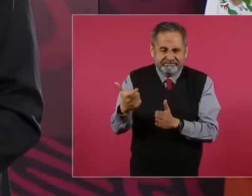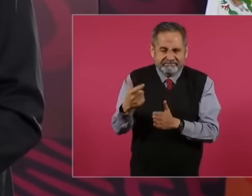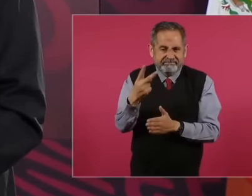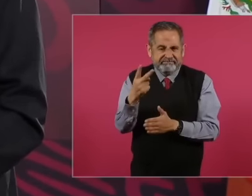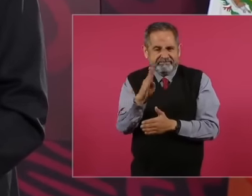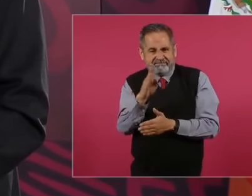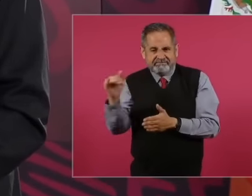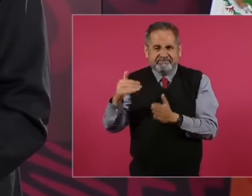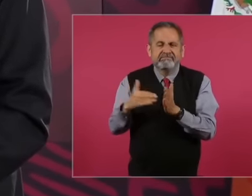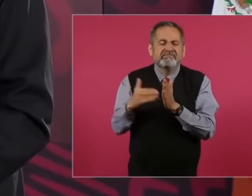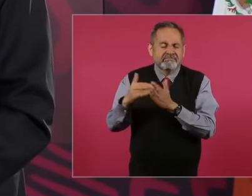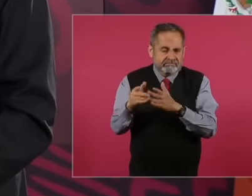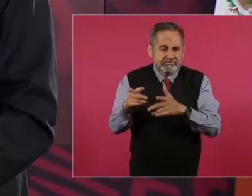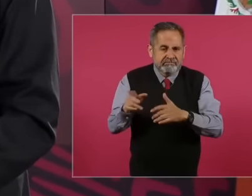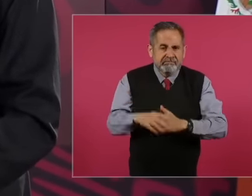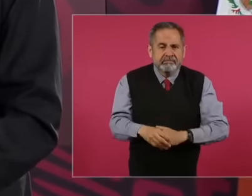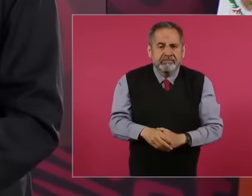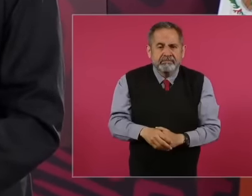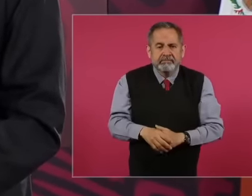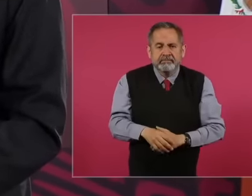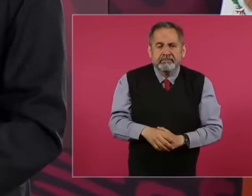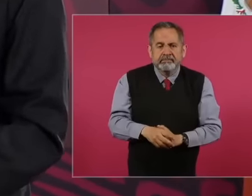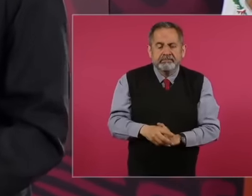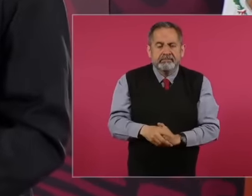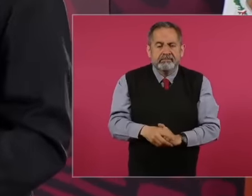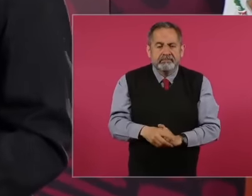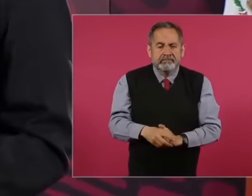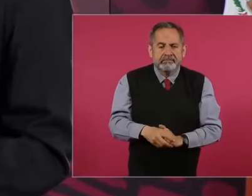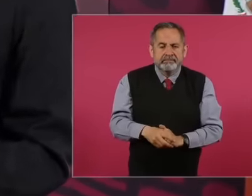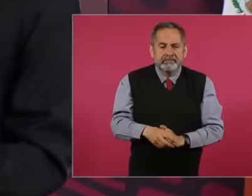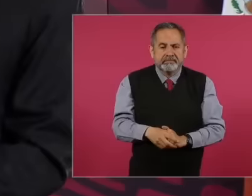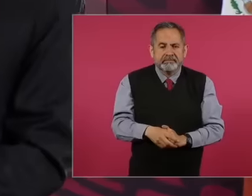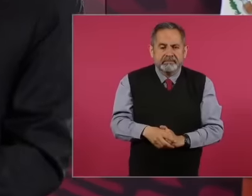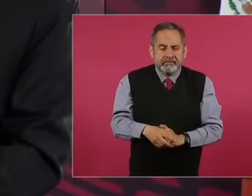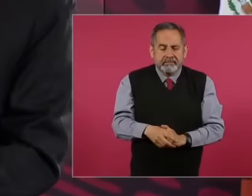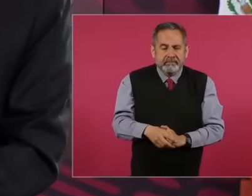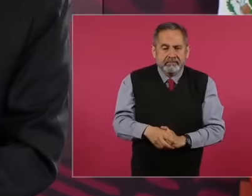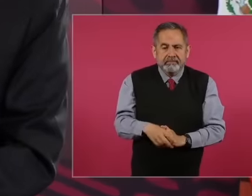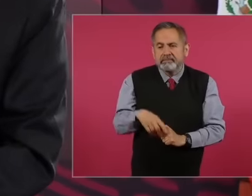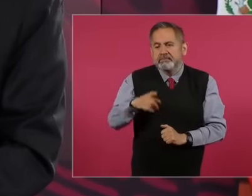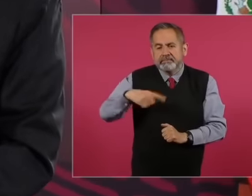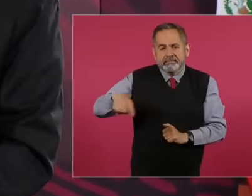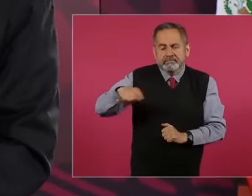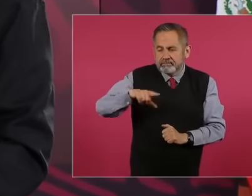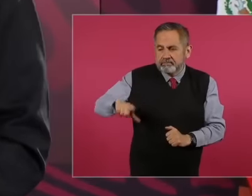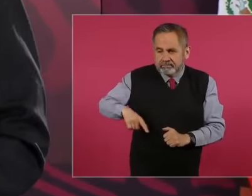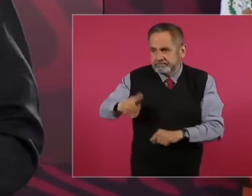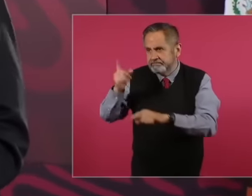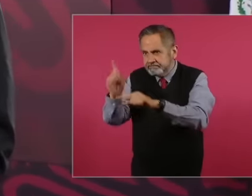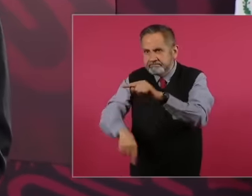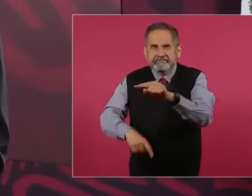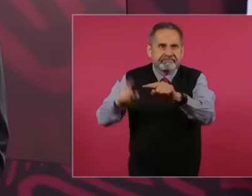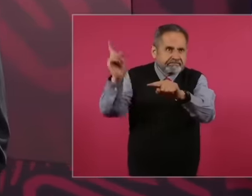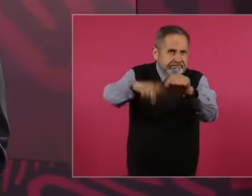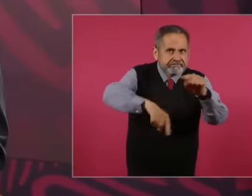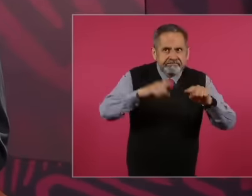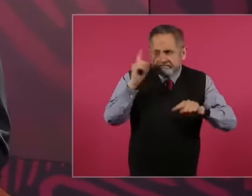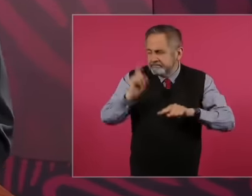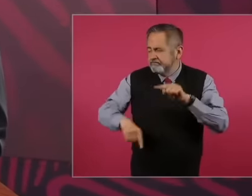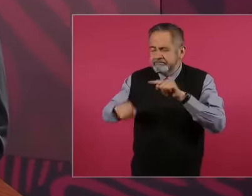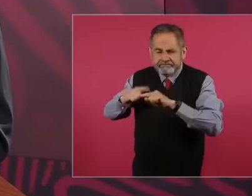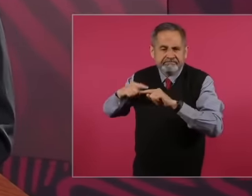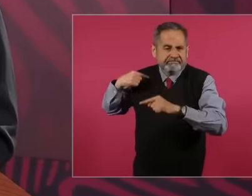yes the government has been cleaned up the government